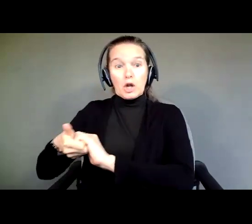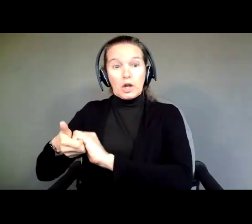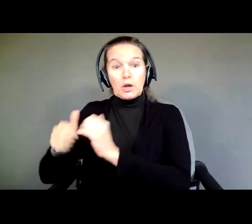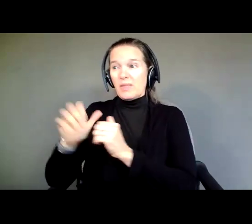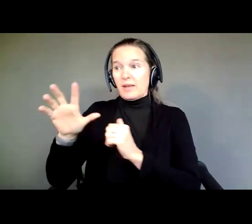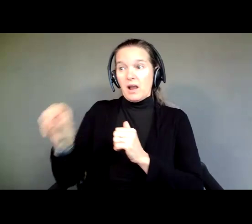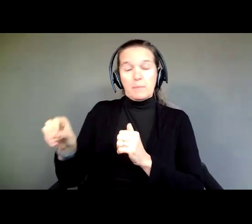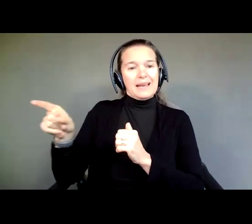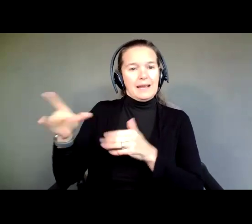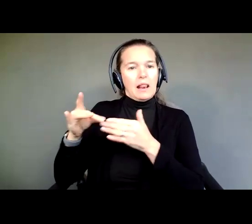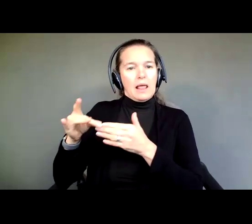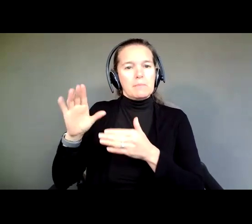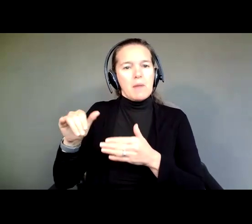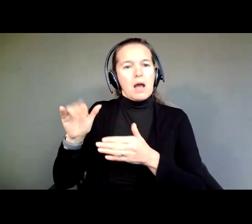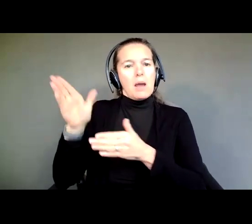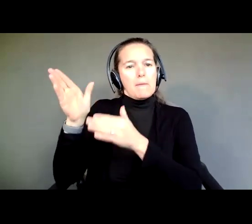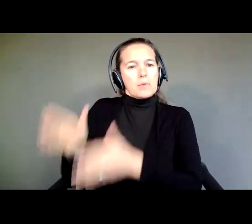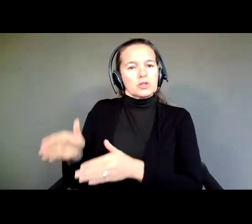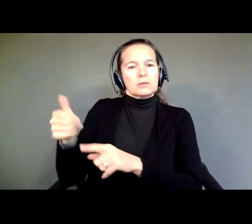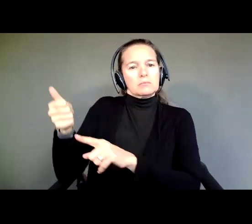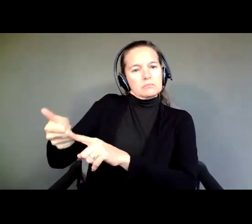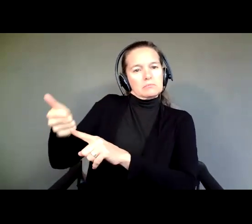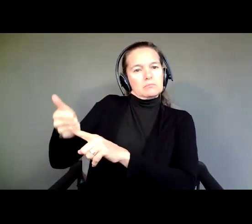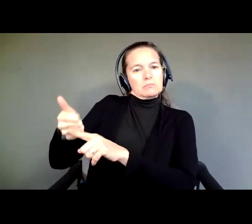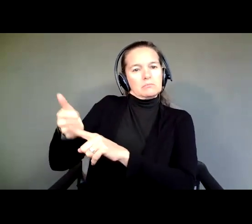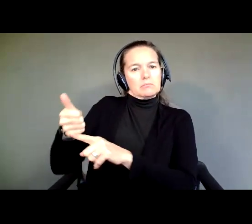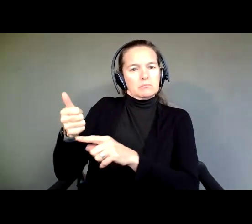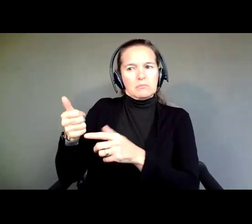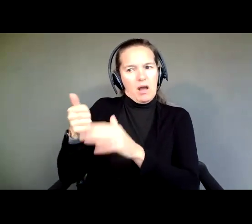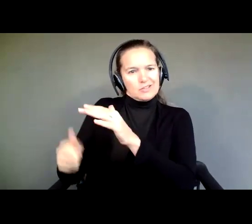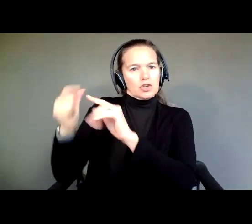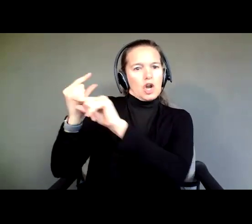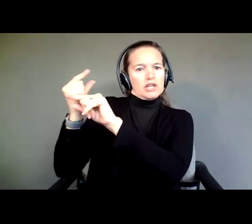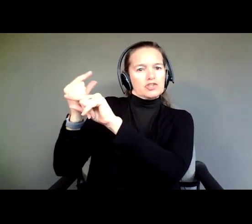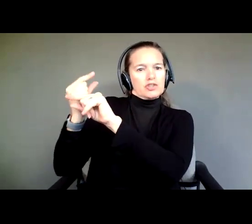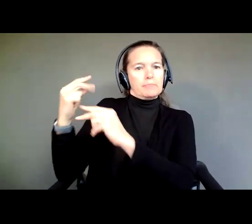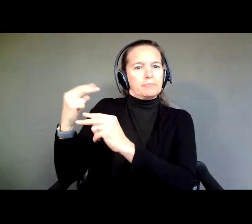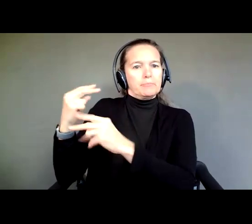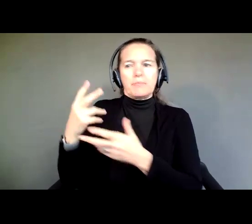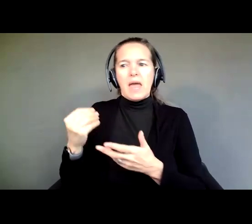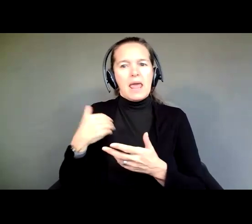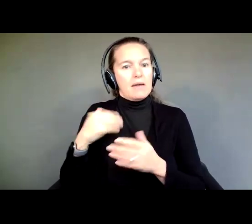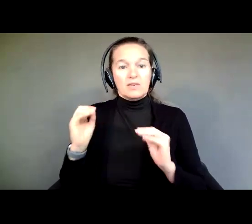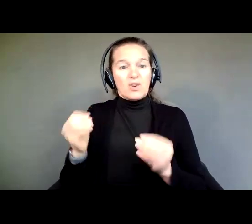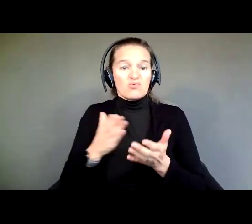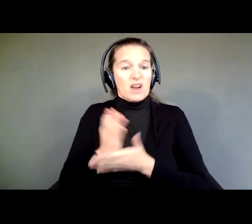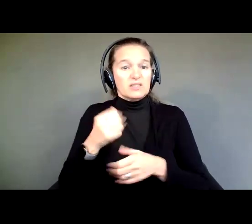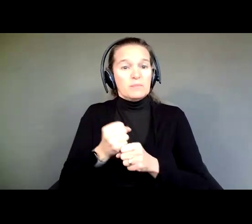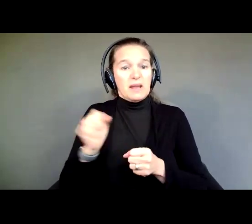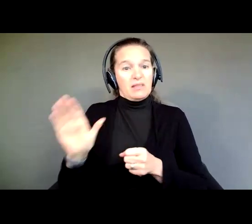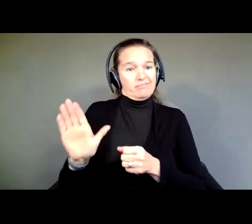was led by a person under guardianship, who didn't have the right to make legal decisions?